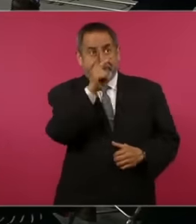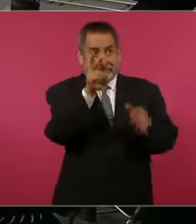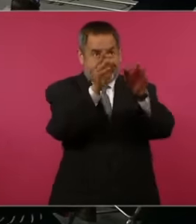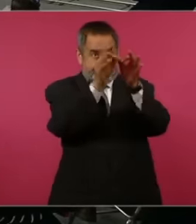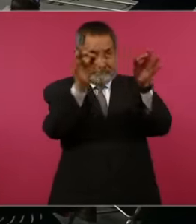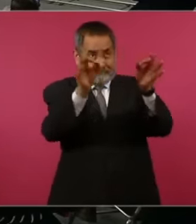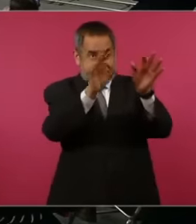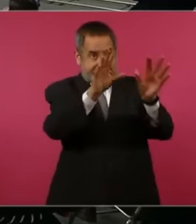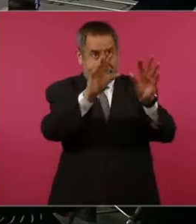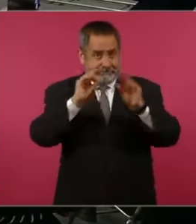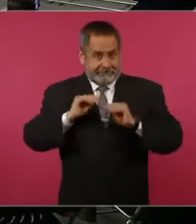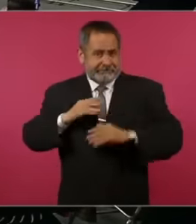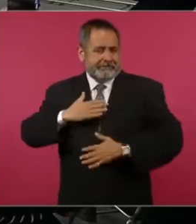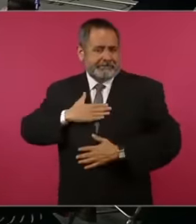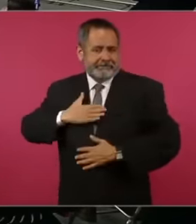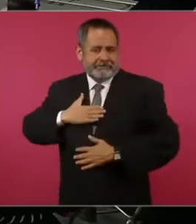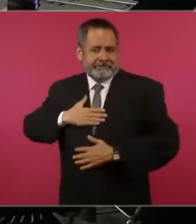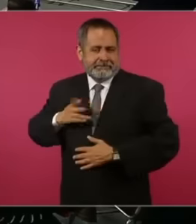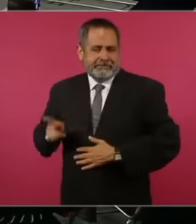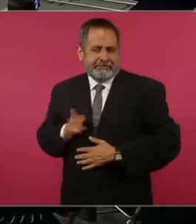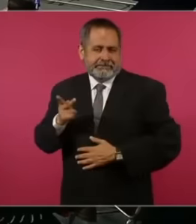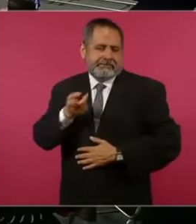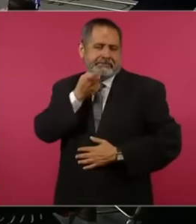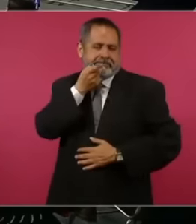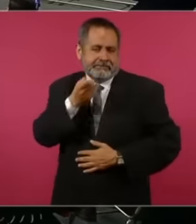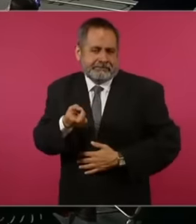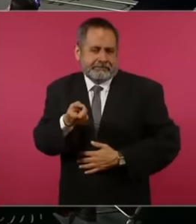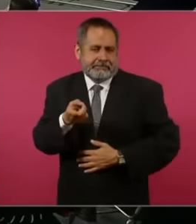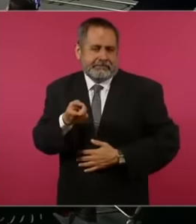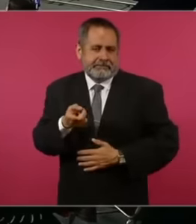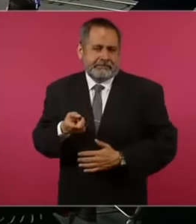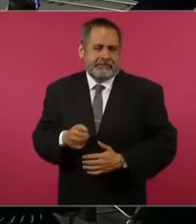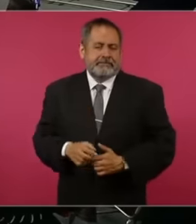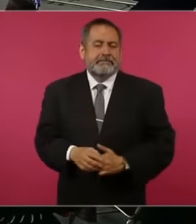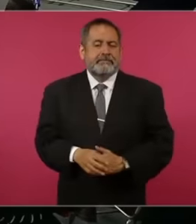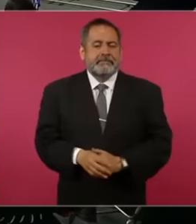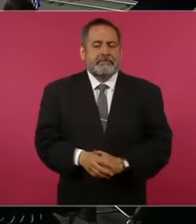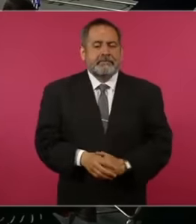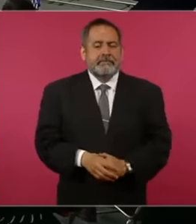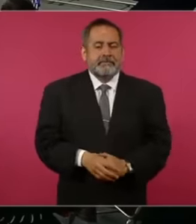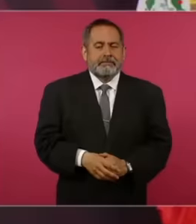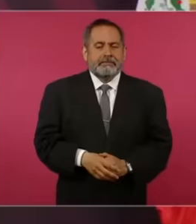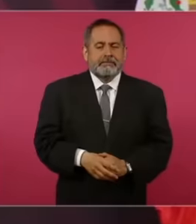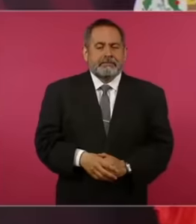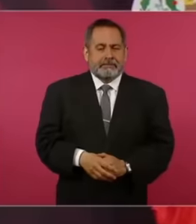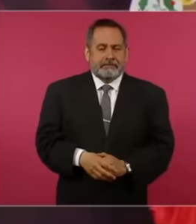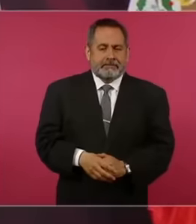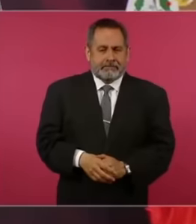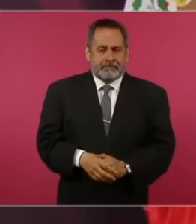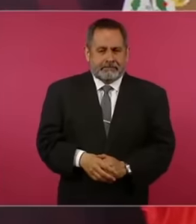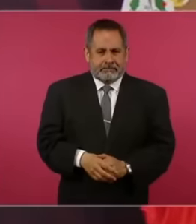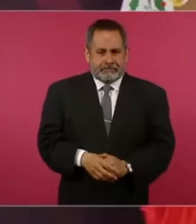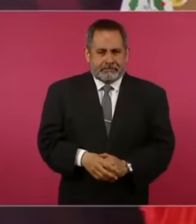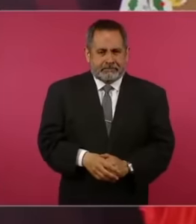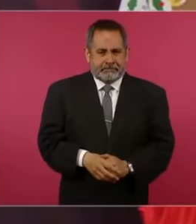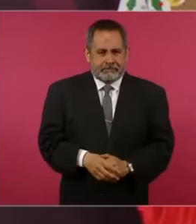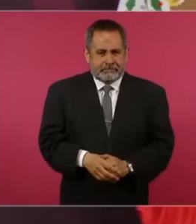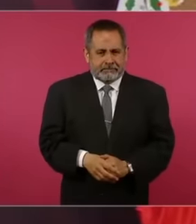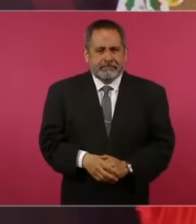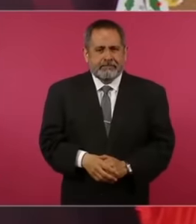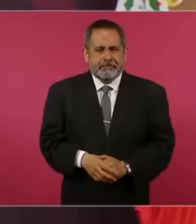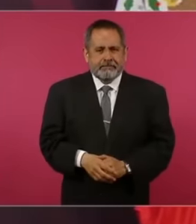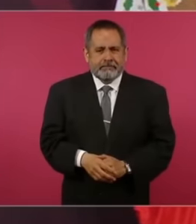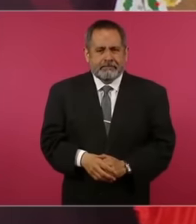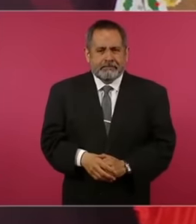perfect where are you going to get him cousin